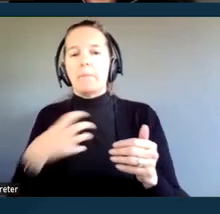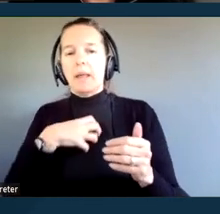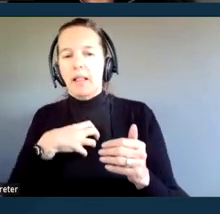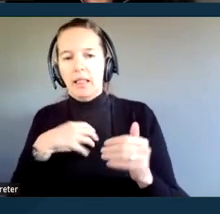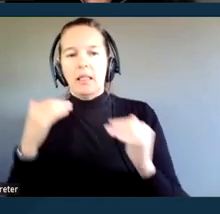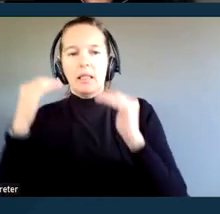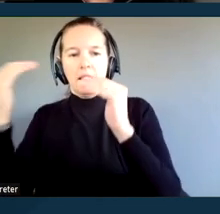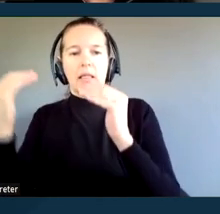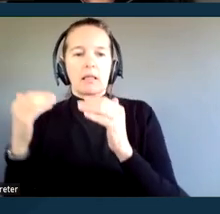Next slide, please.